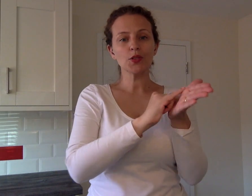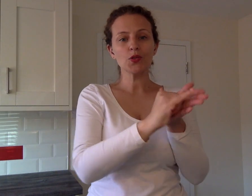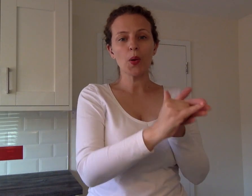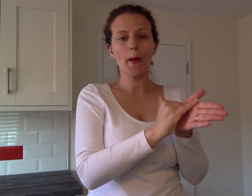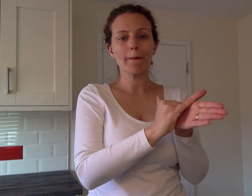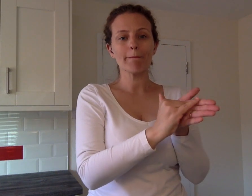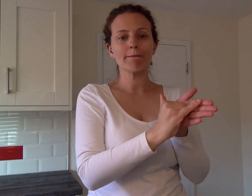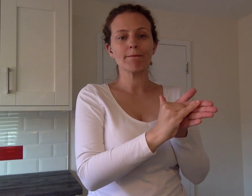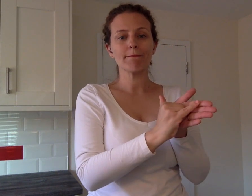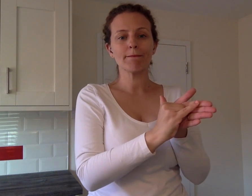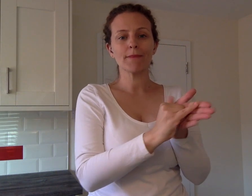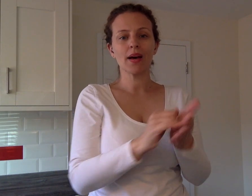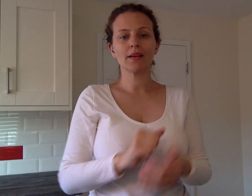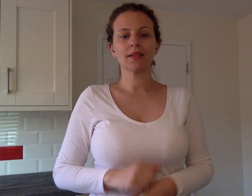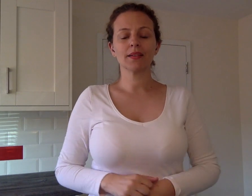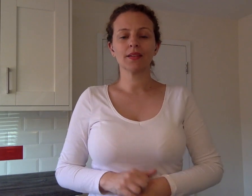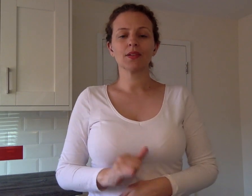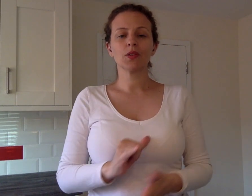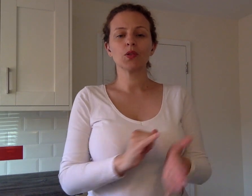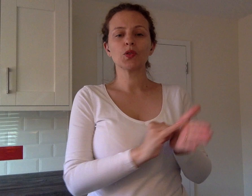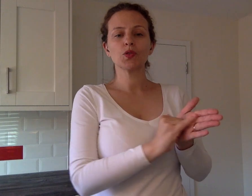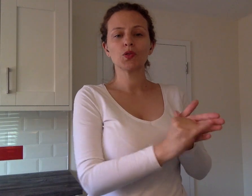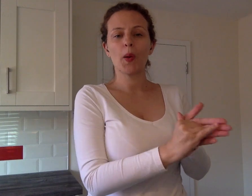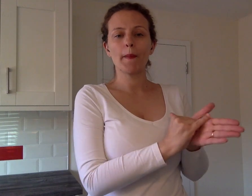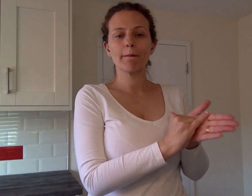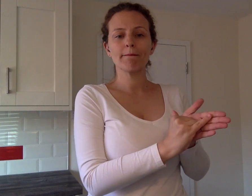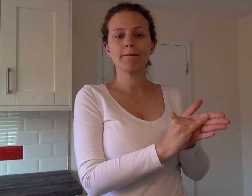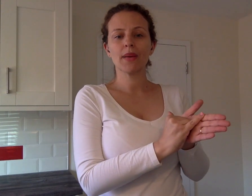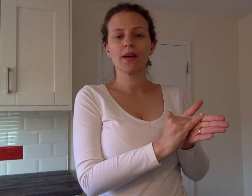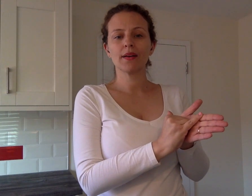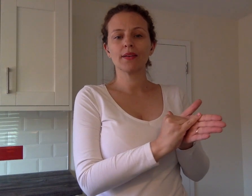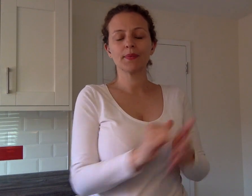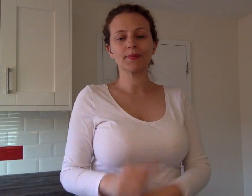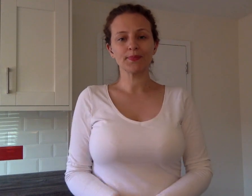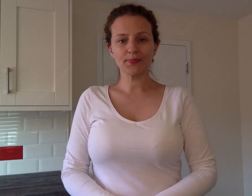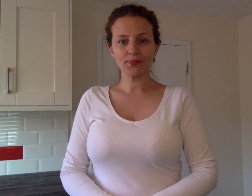SHOP